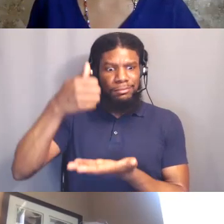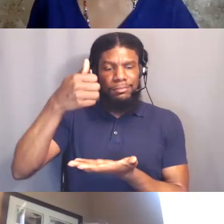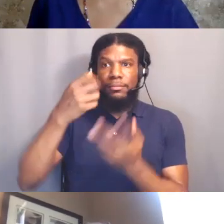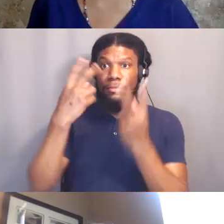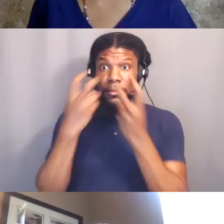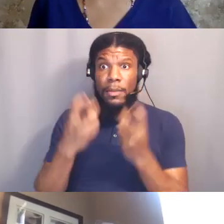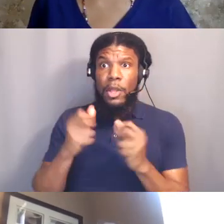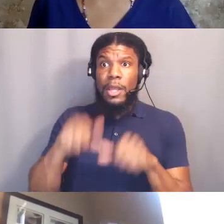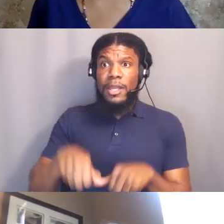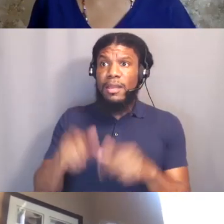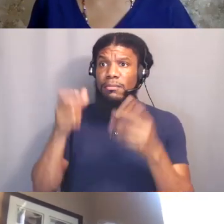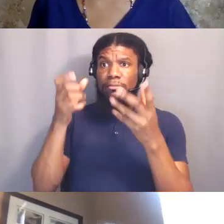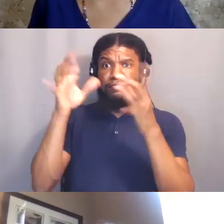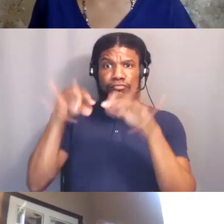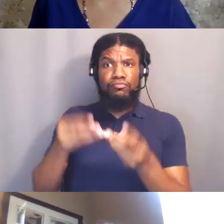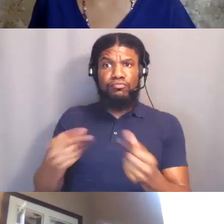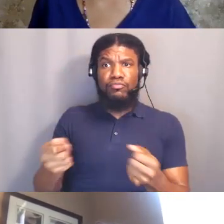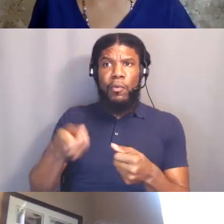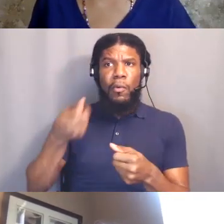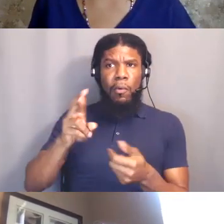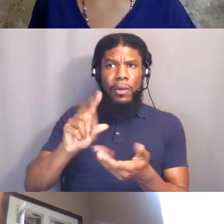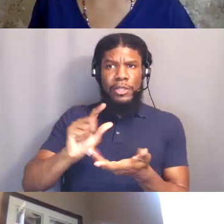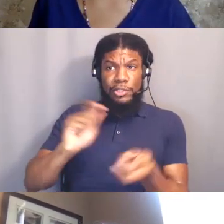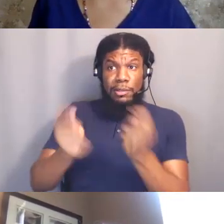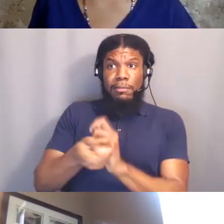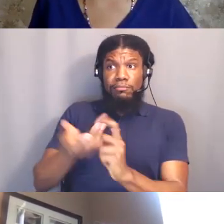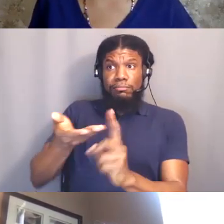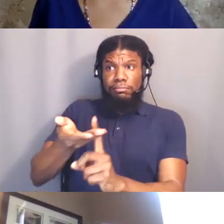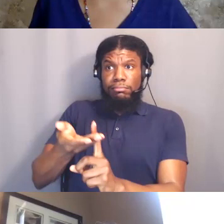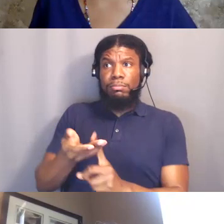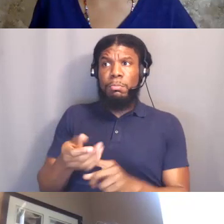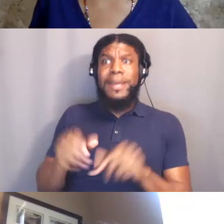and it takes mass movement to do that and I think that